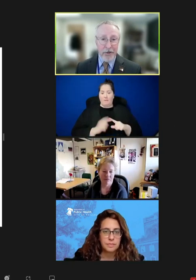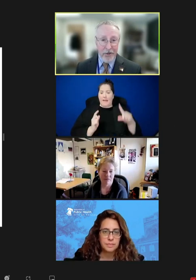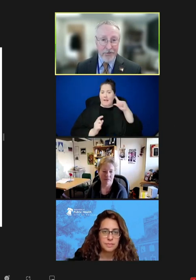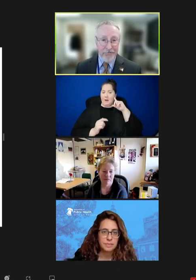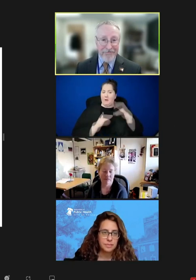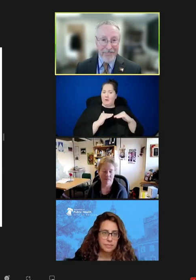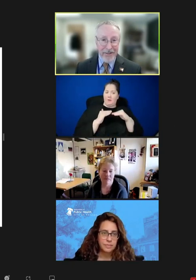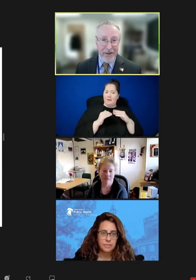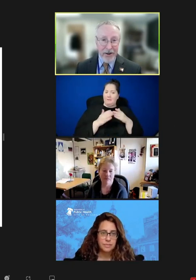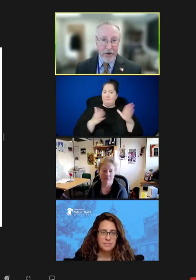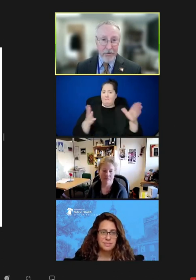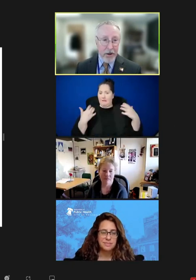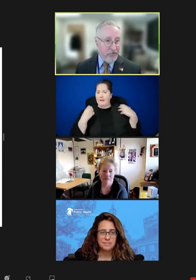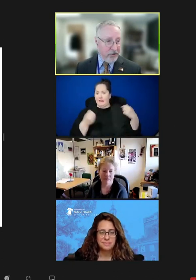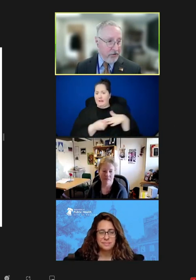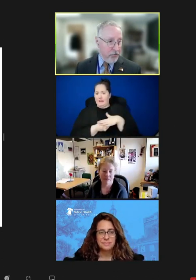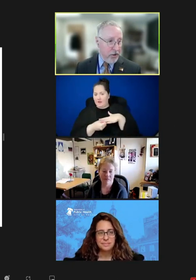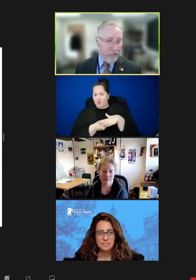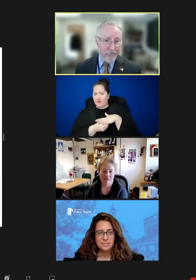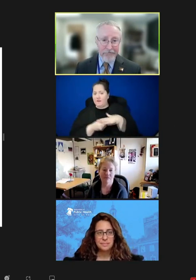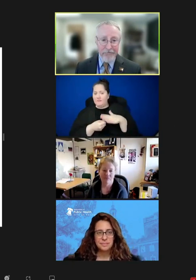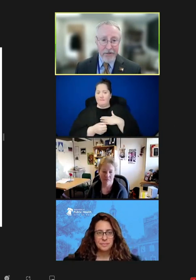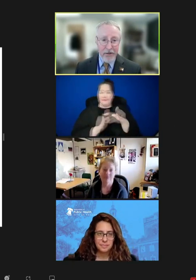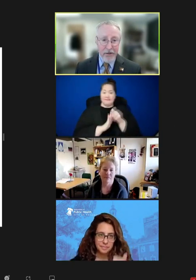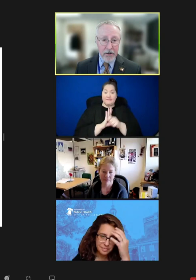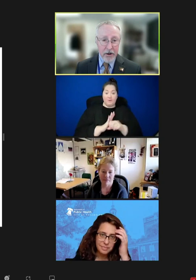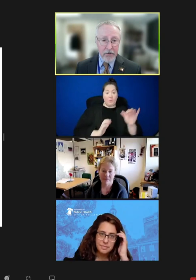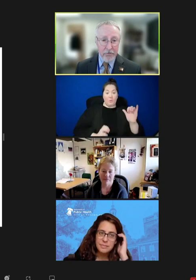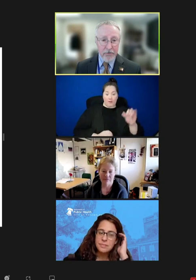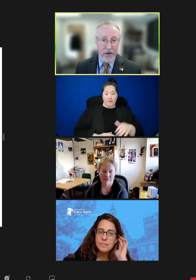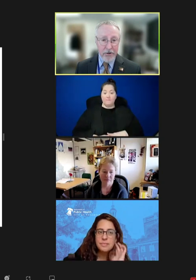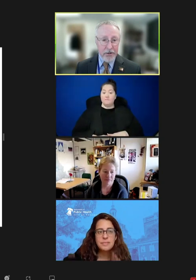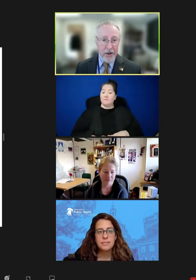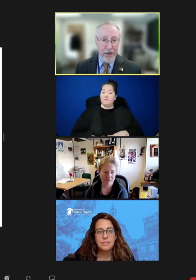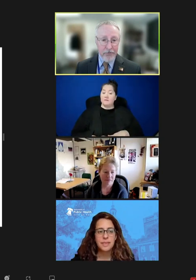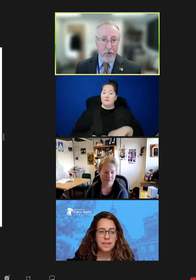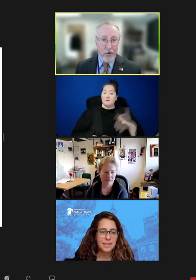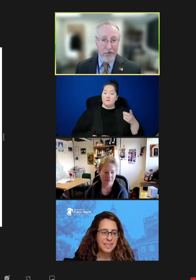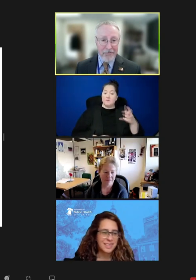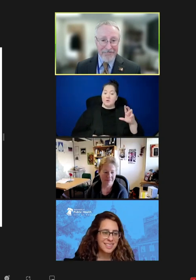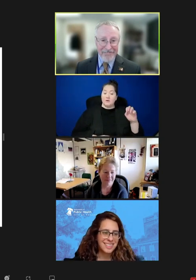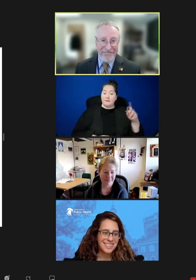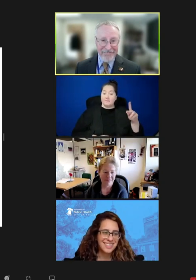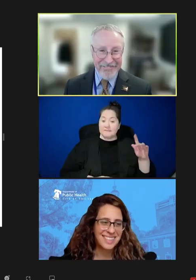health area in my state as well. Dr. Epstein, you get the last word.